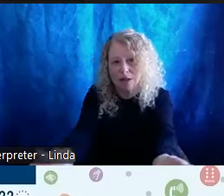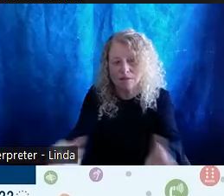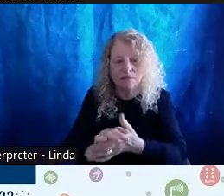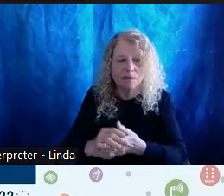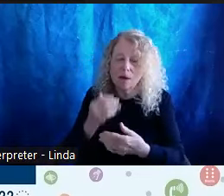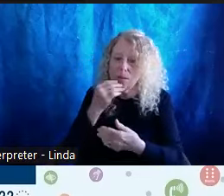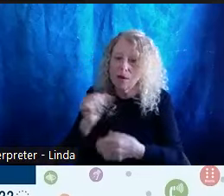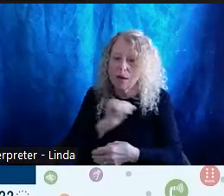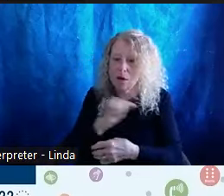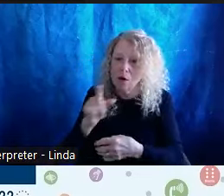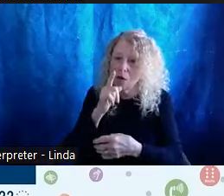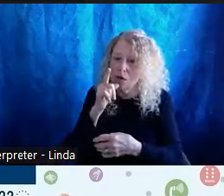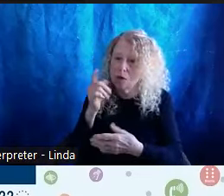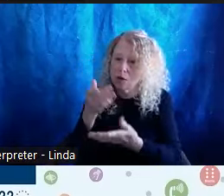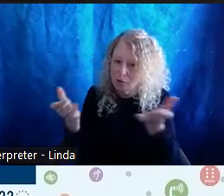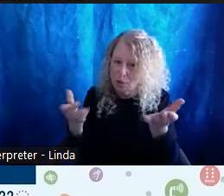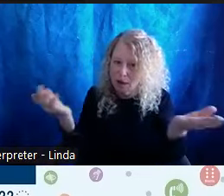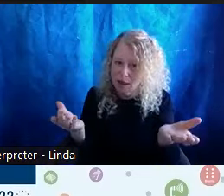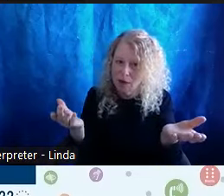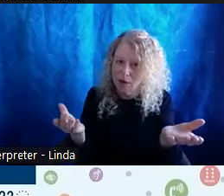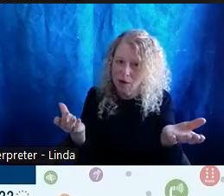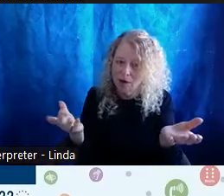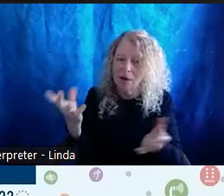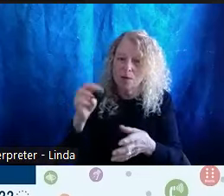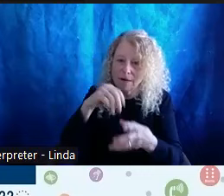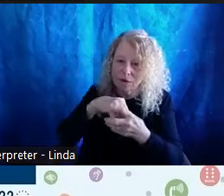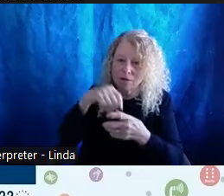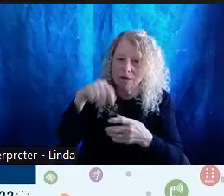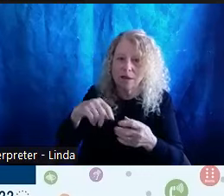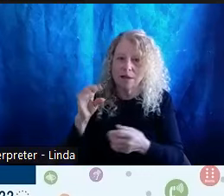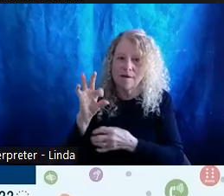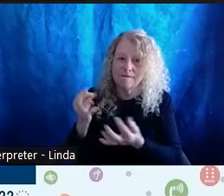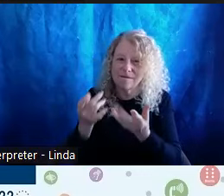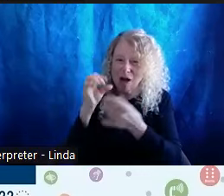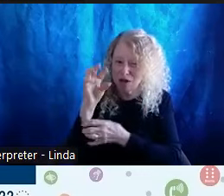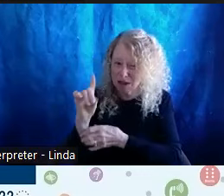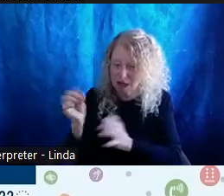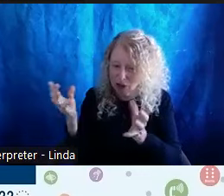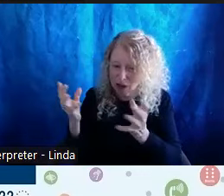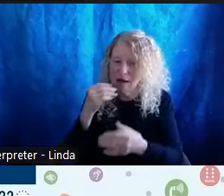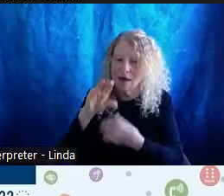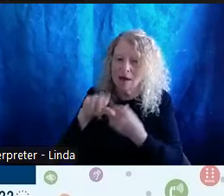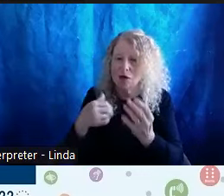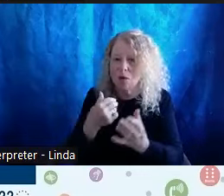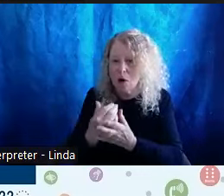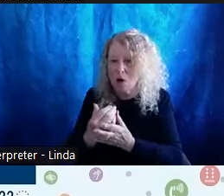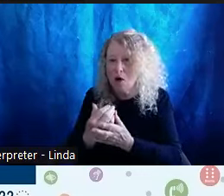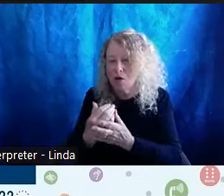fireside chat and to share with us. Thank you everyone who came off Mike and everyone in the chat for sharing while we had this conversation